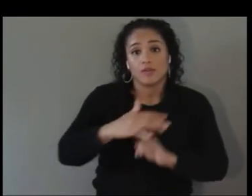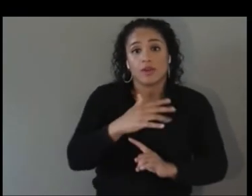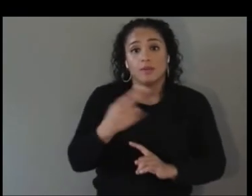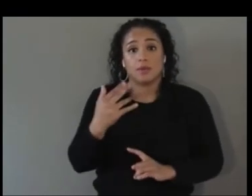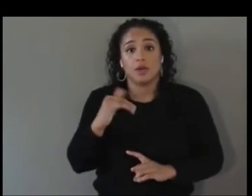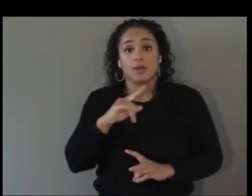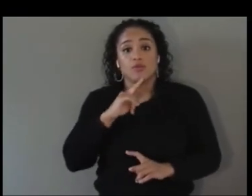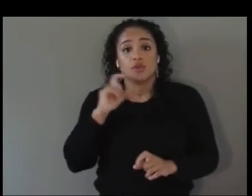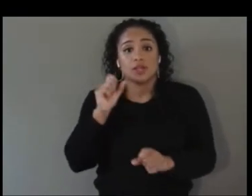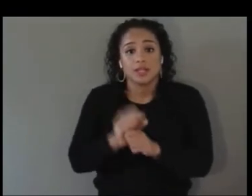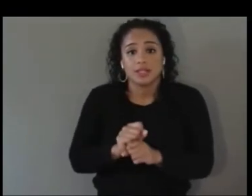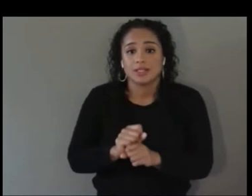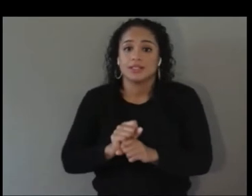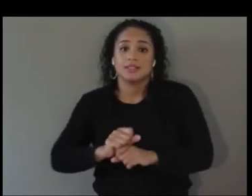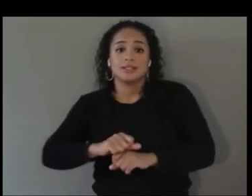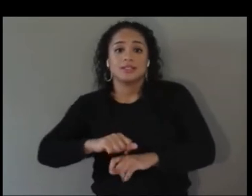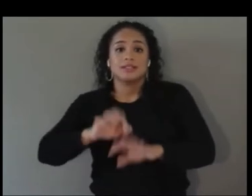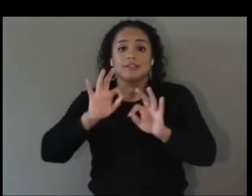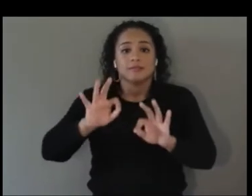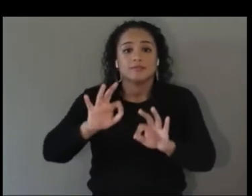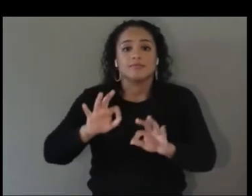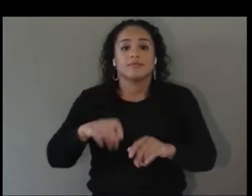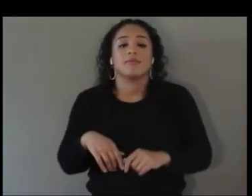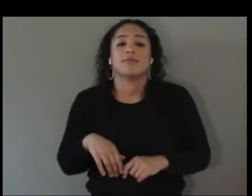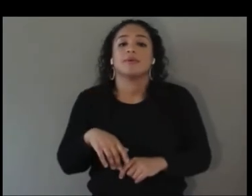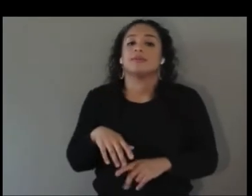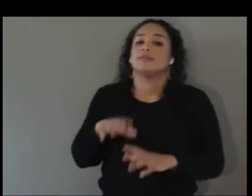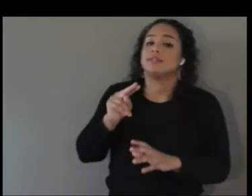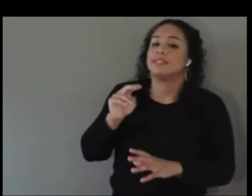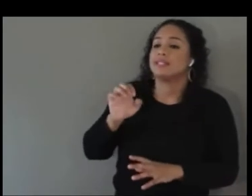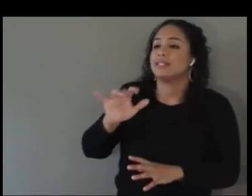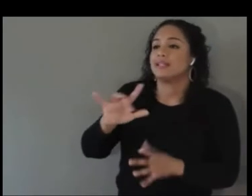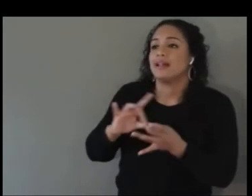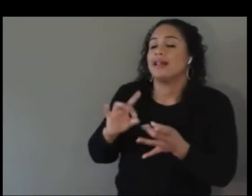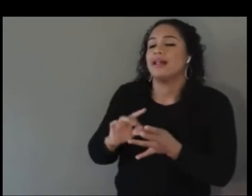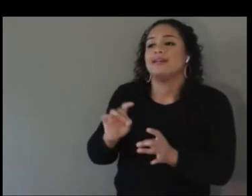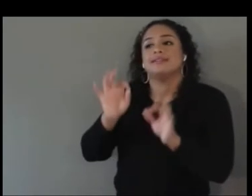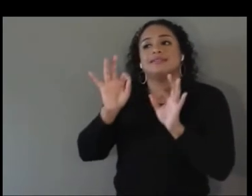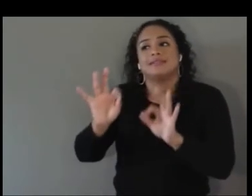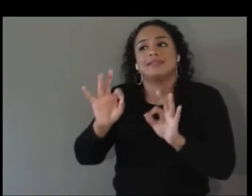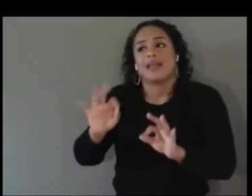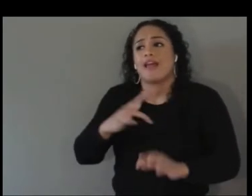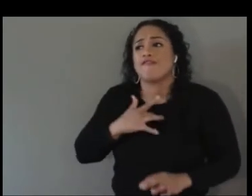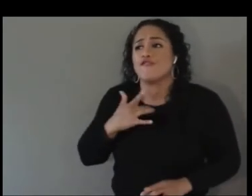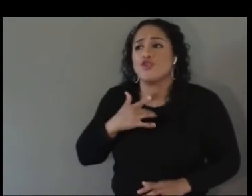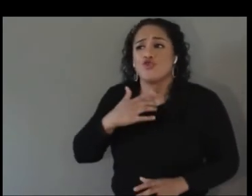Absolutely. Christopher, I can feel your passion, but we're running over time. Go ahead. I’m sorry.